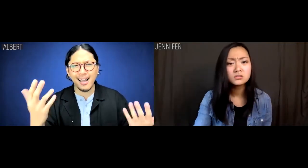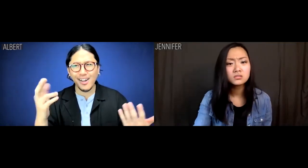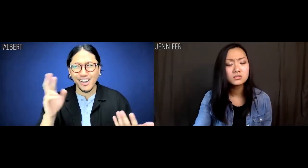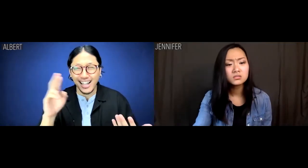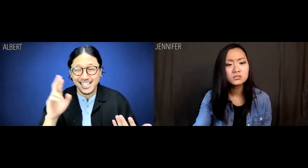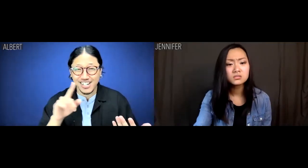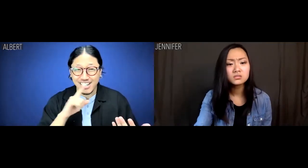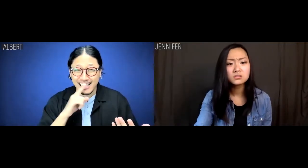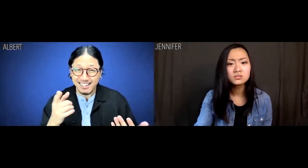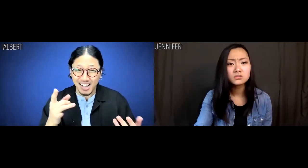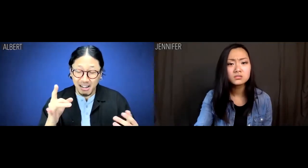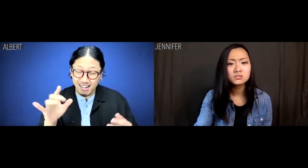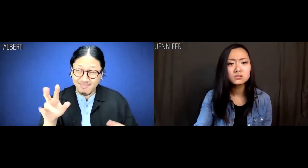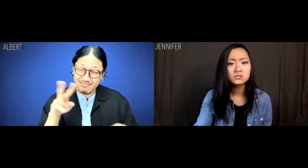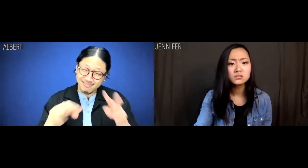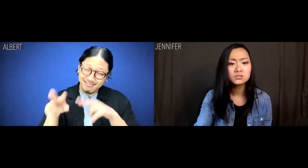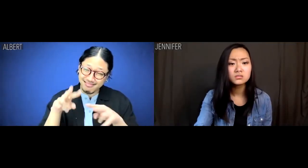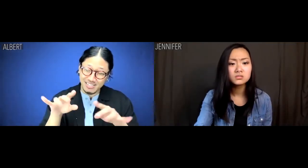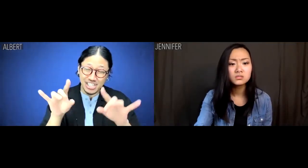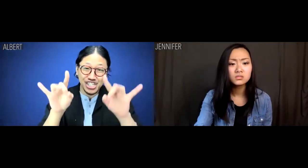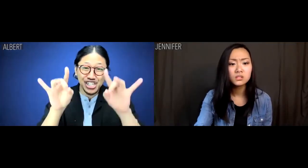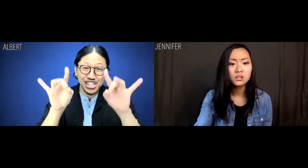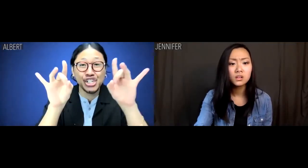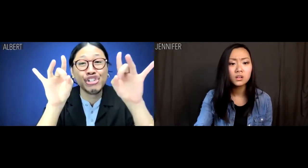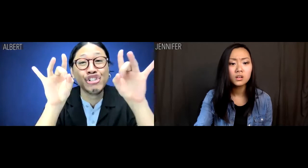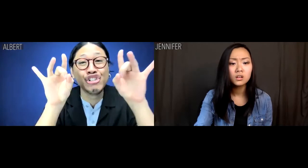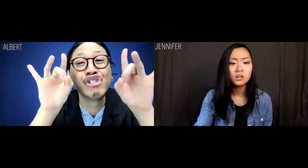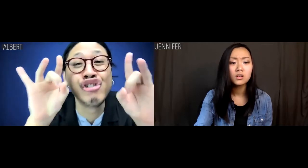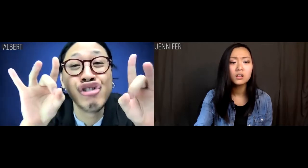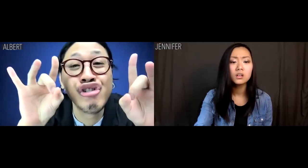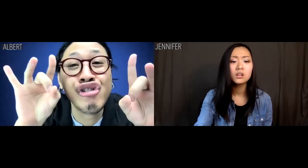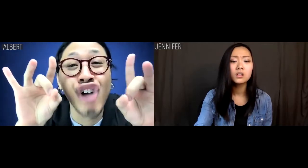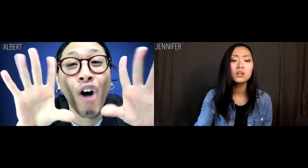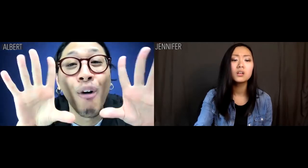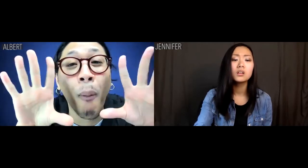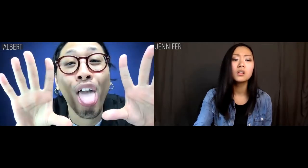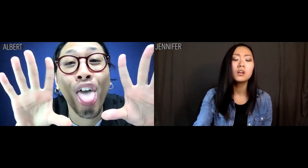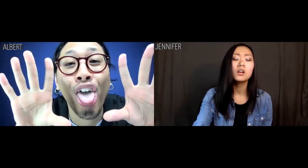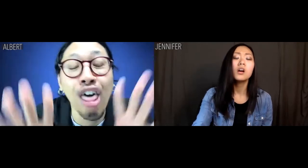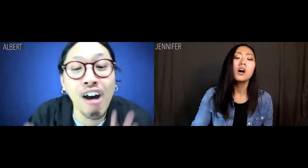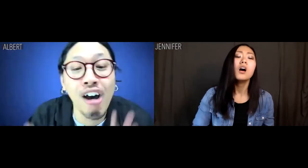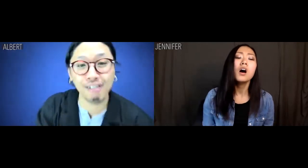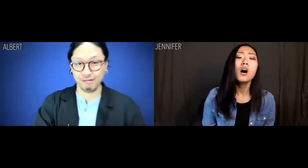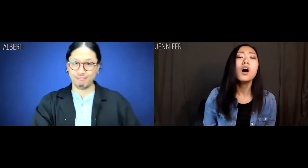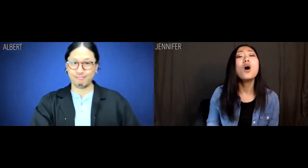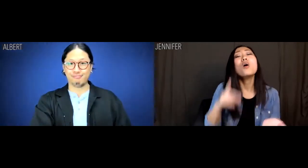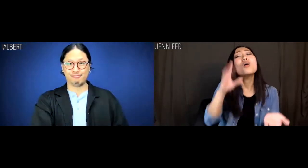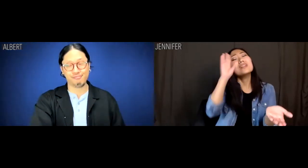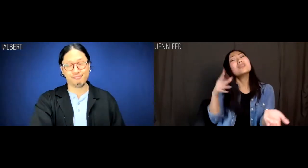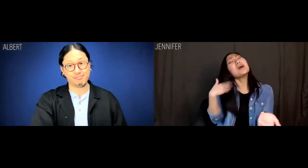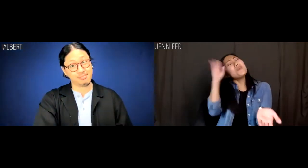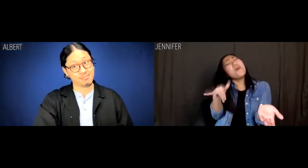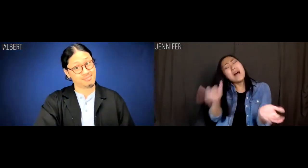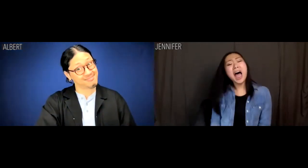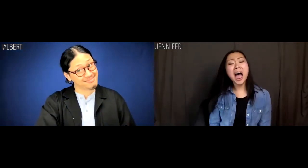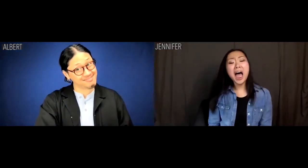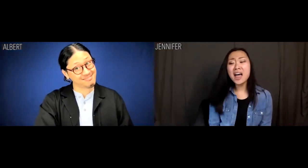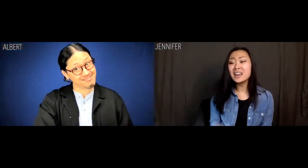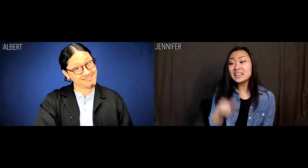Albert: Reggie was objectively turrrrrible. Jennifer: Don't you think I know that?